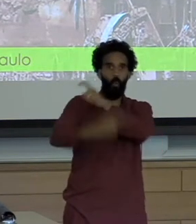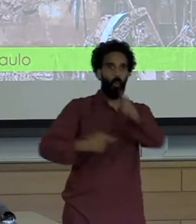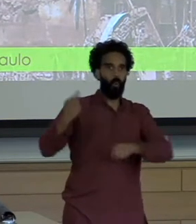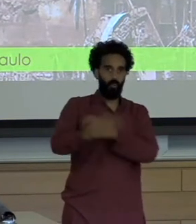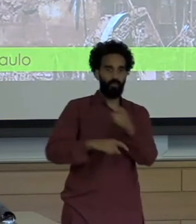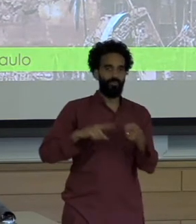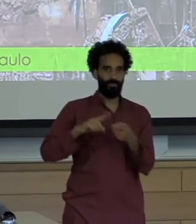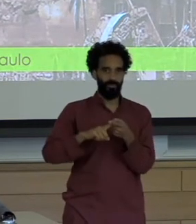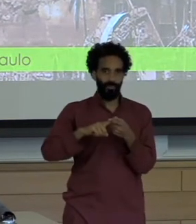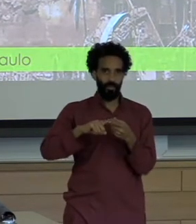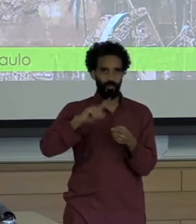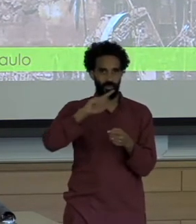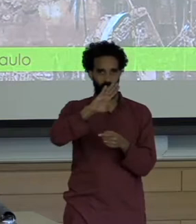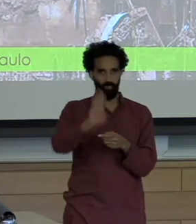It is a primary